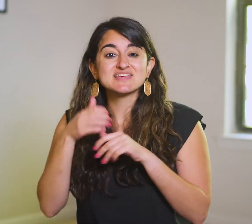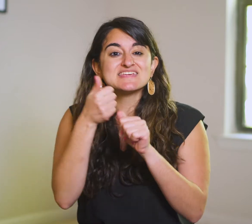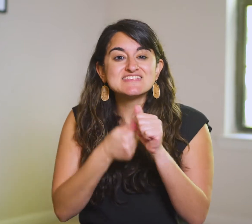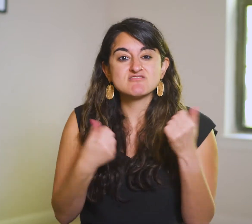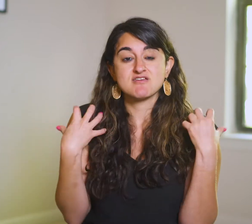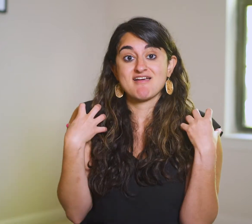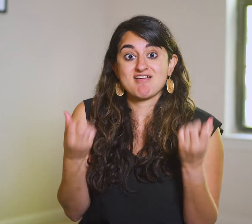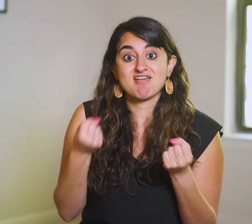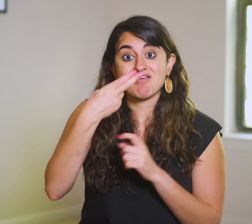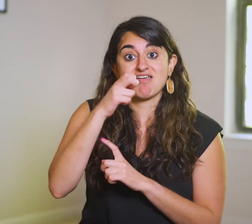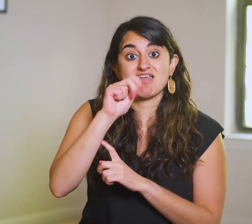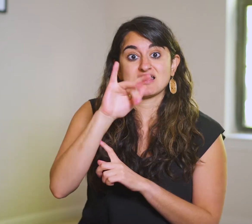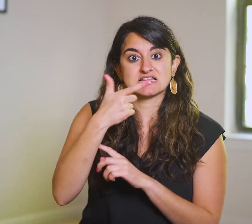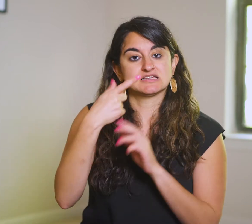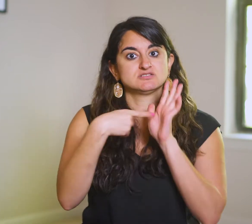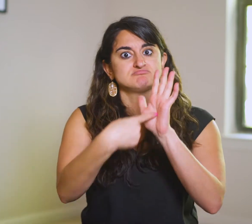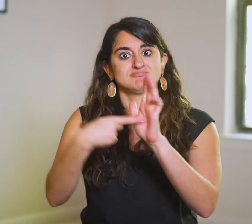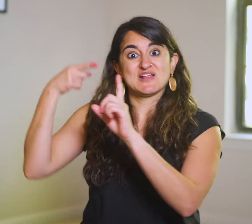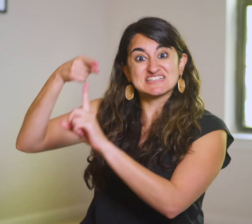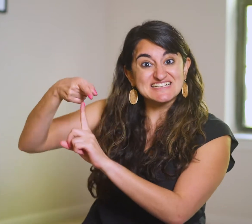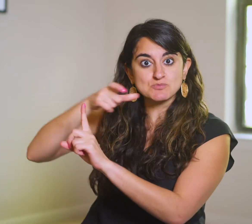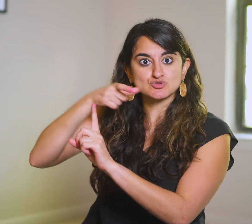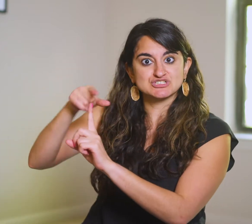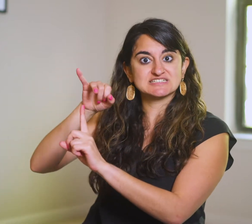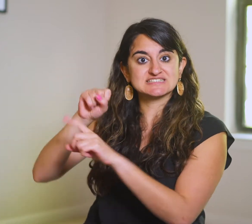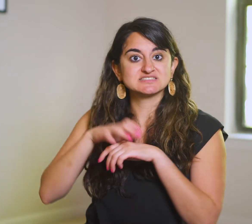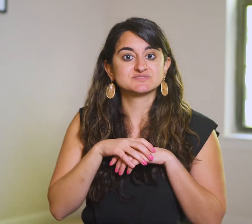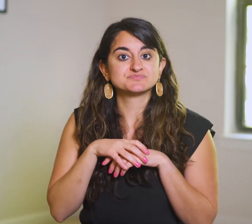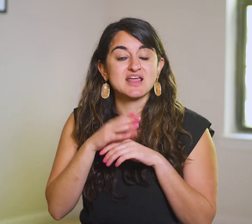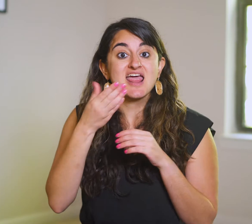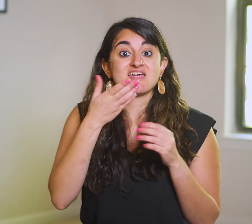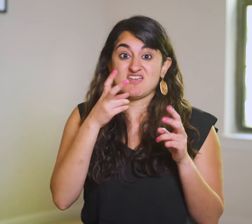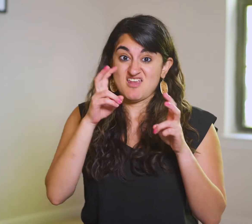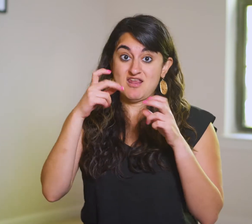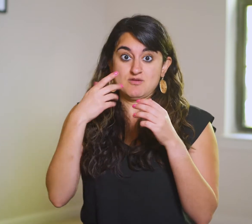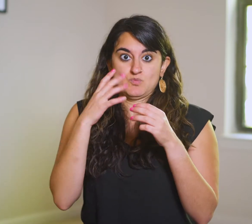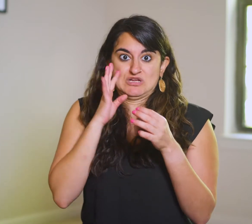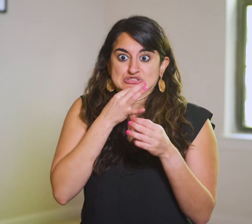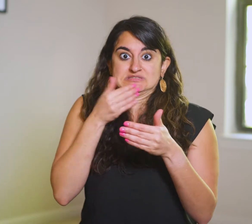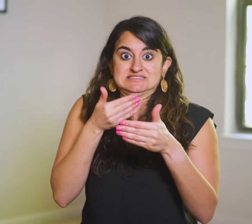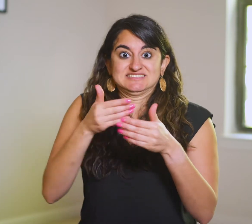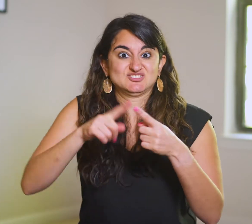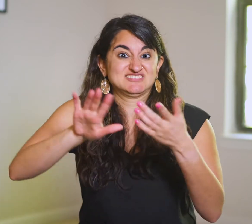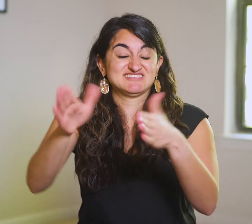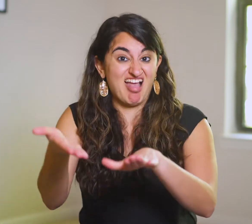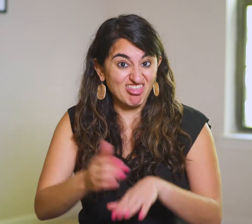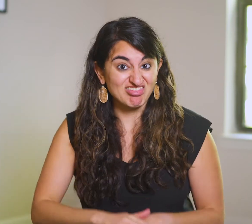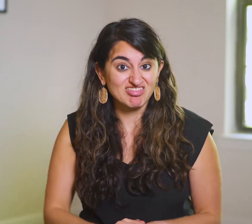Every healing exposes Him and brings Him one step closer to death.